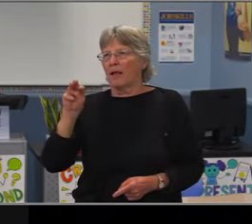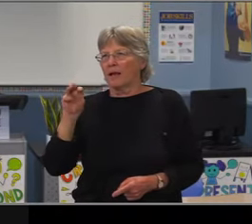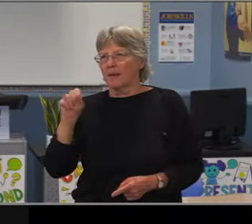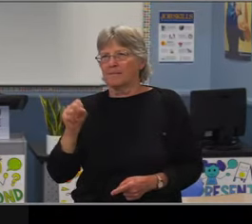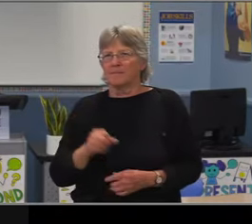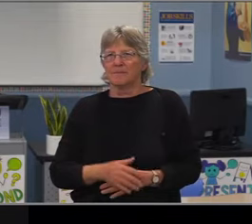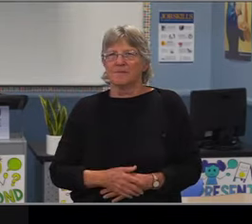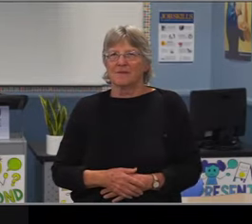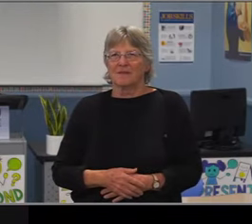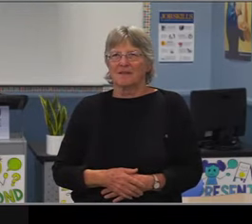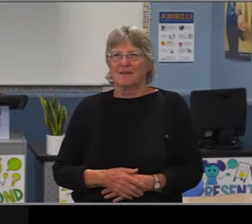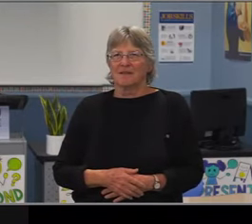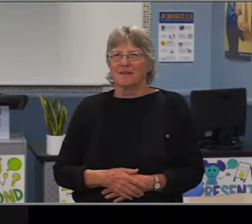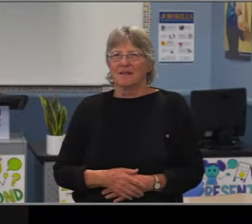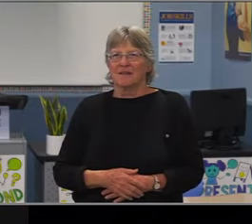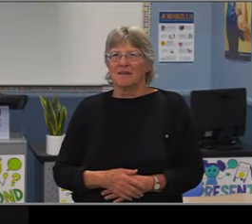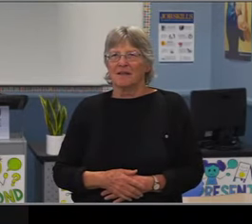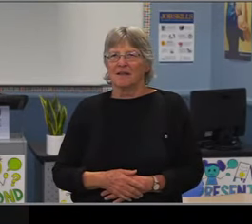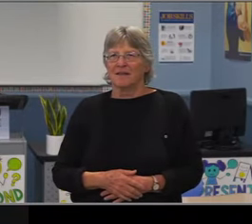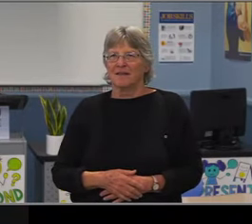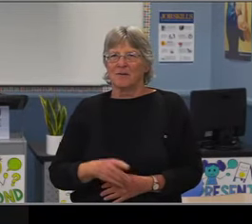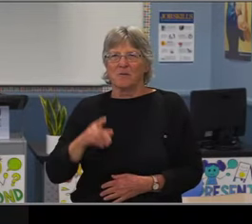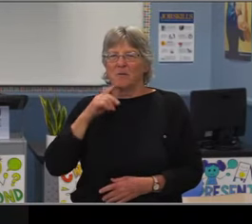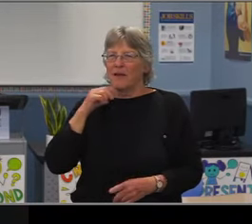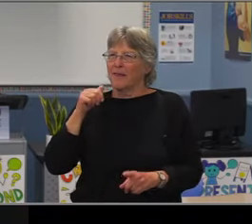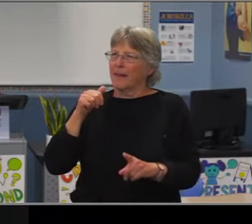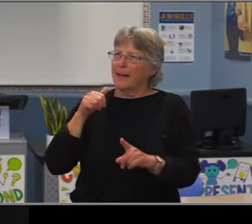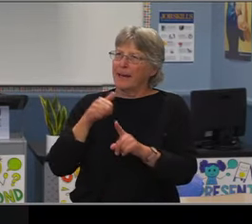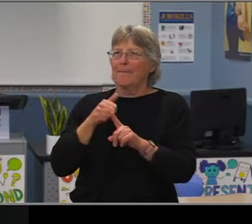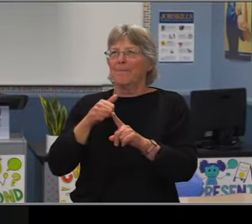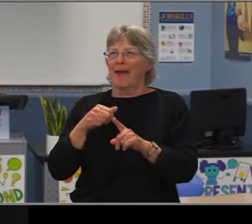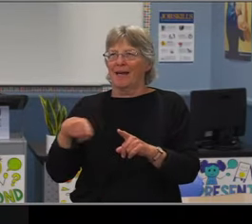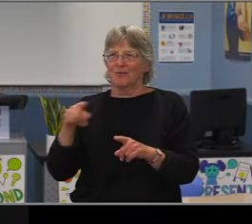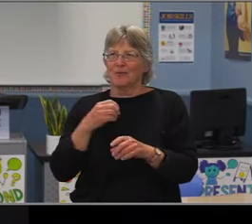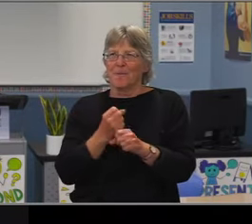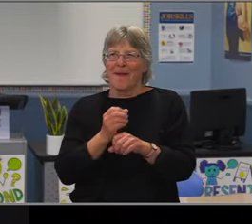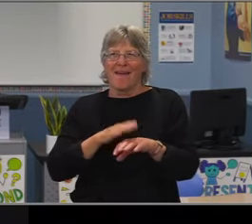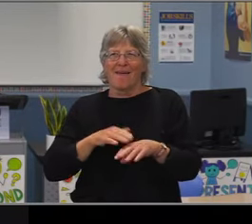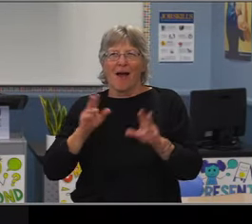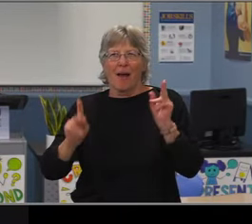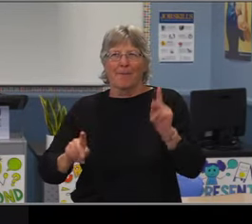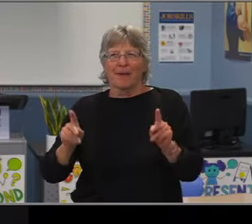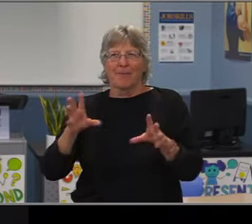So you can look for the information there as well. And just a reminder, to be really good to each other